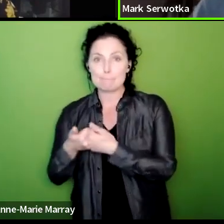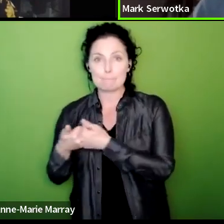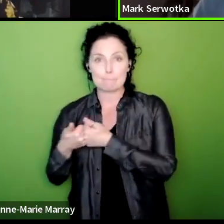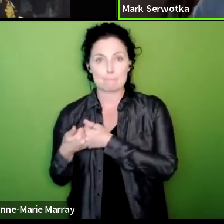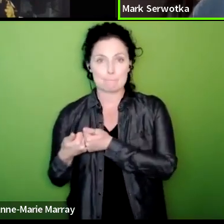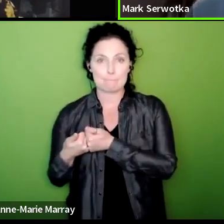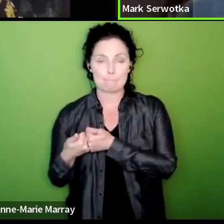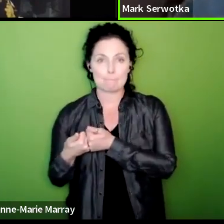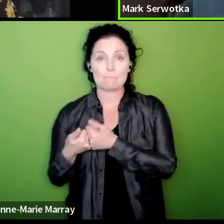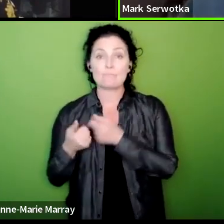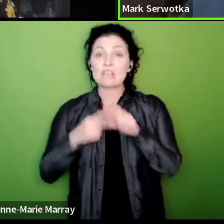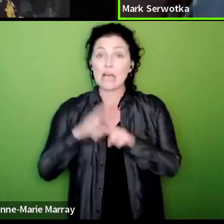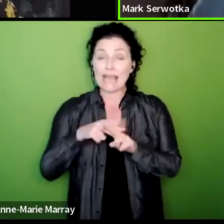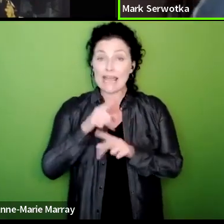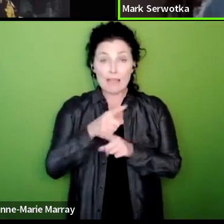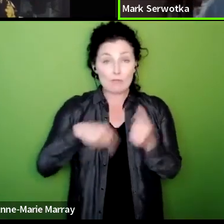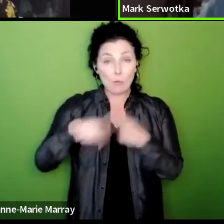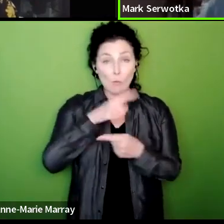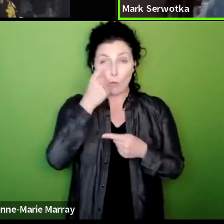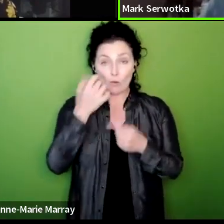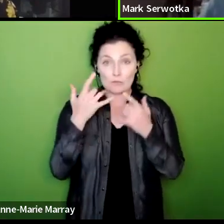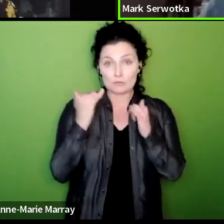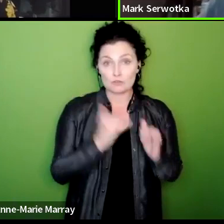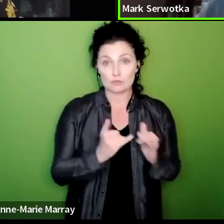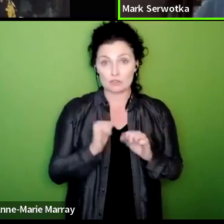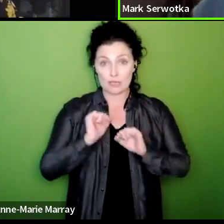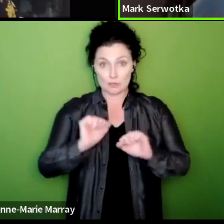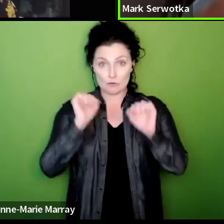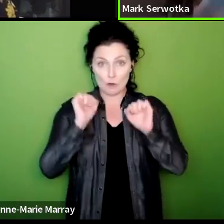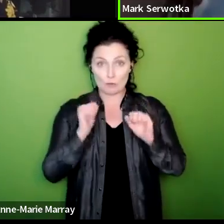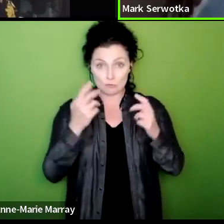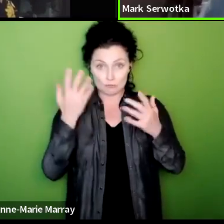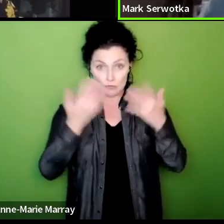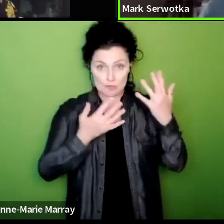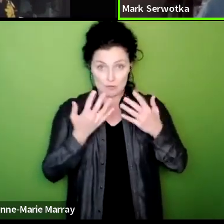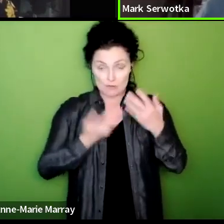so if everybody can make sure you check out your results if you can explain to members what you've